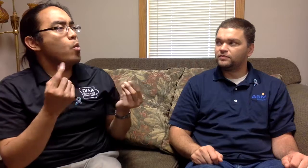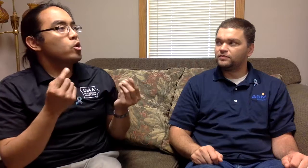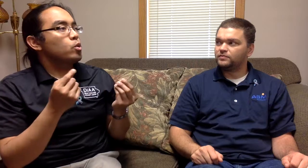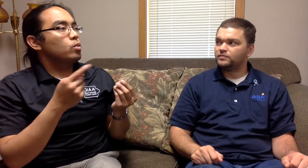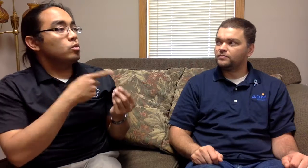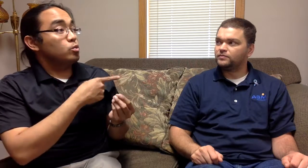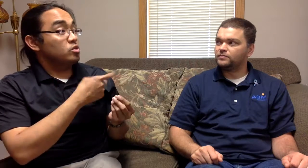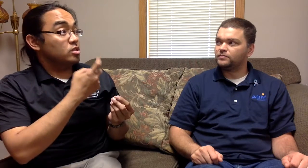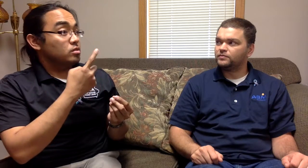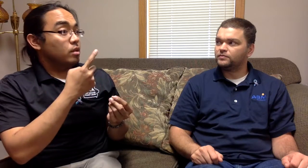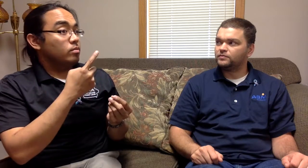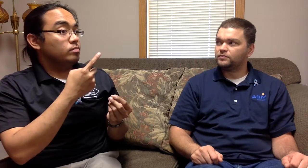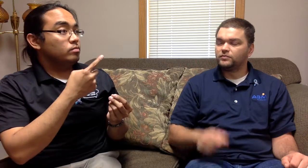What did you do at the time?